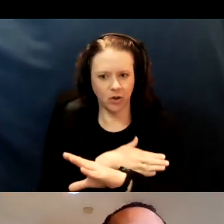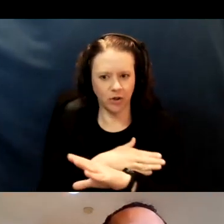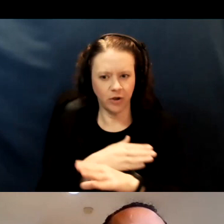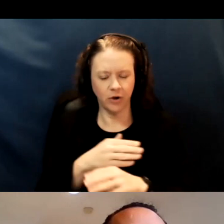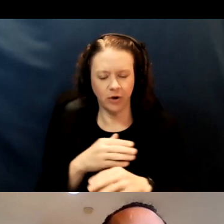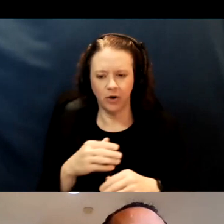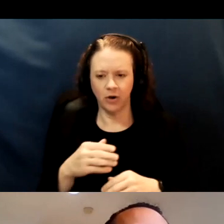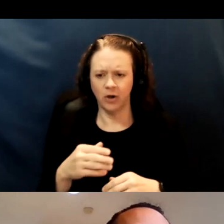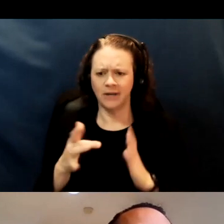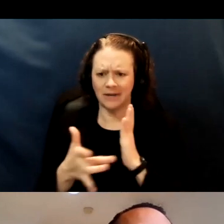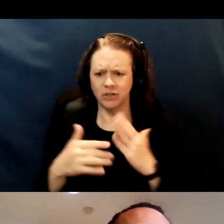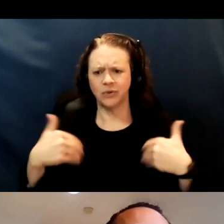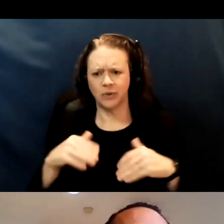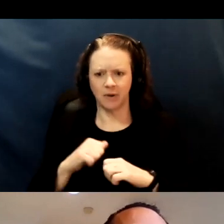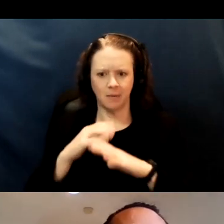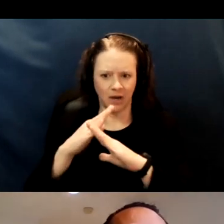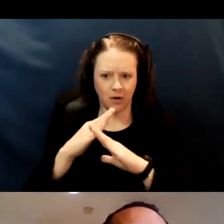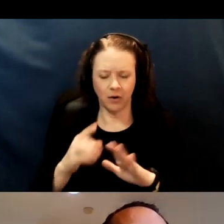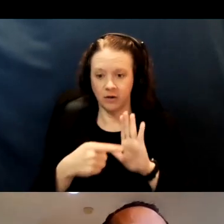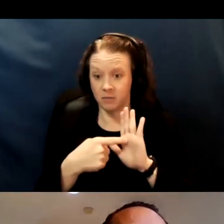depending on your socioeconomic background,